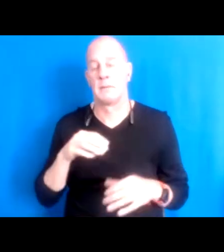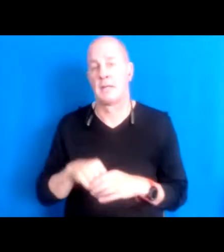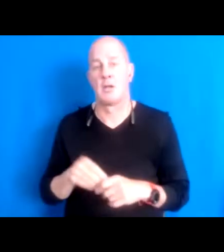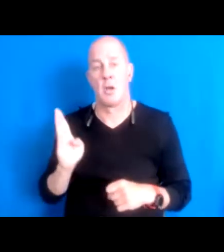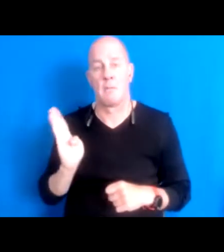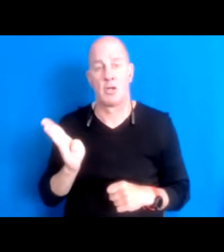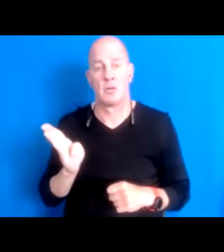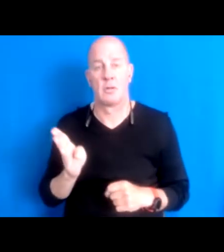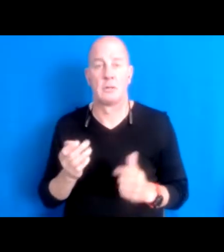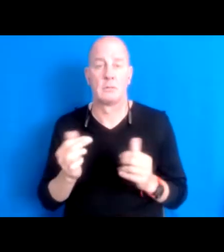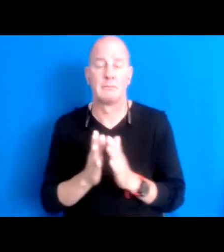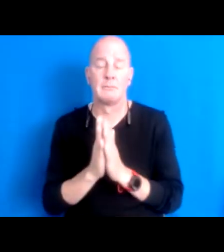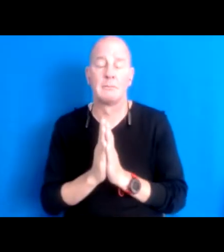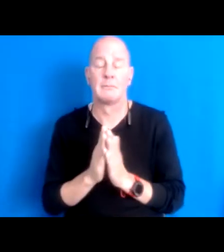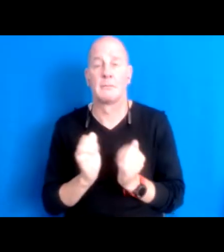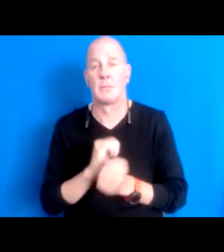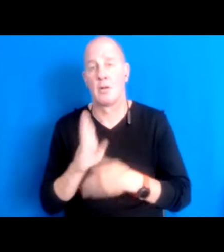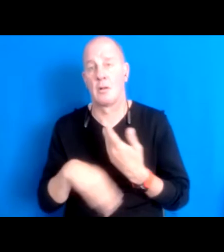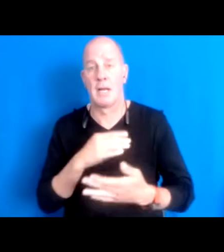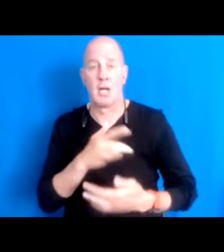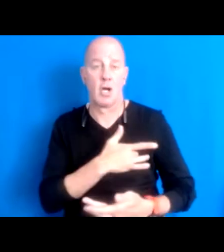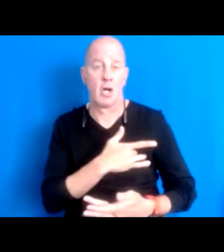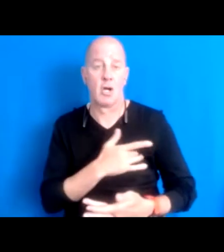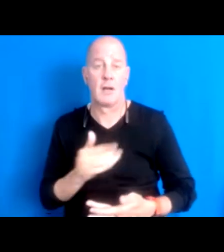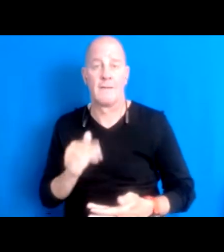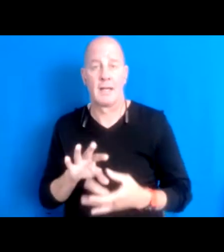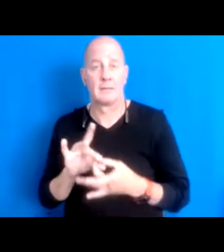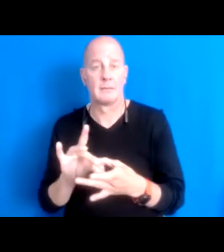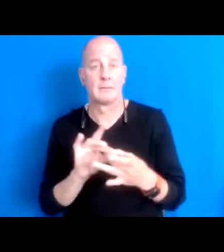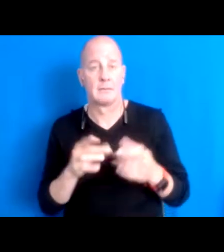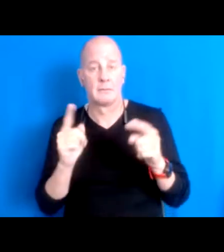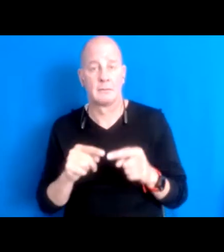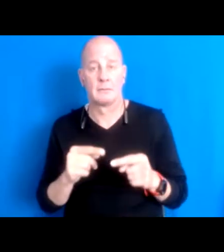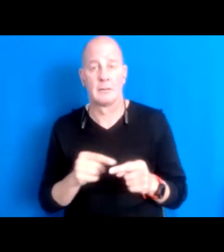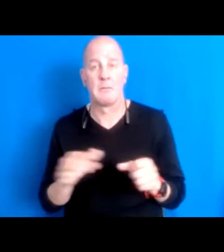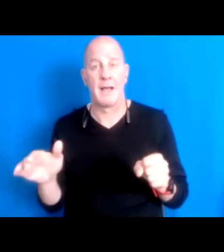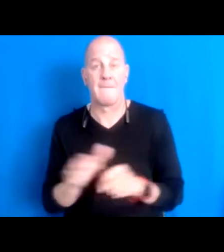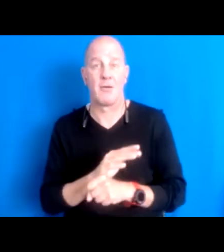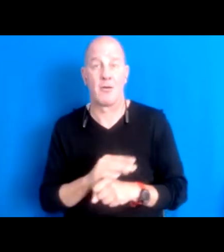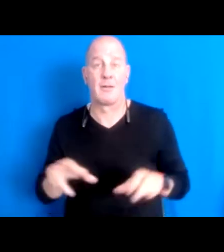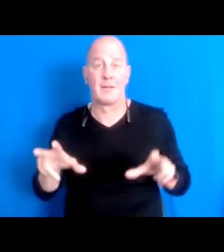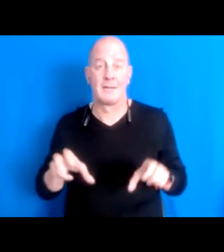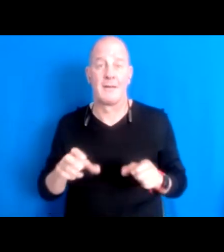with all of my heart for that connection to happen in a good way. You know my full but selfish prayer you know it's like my family I want us to be together